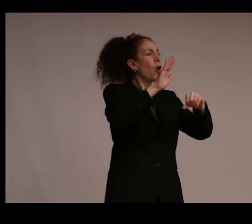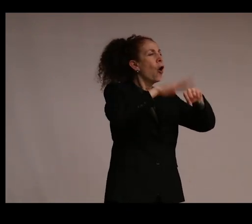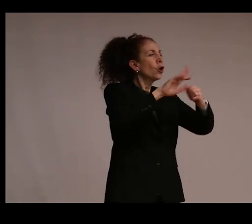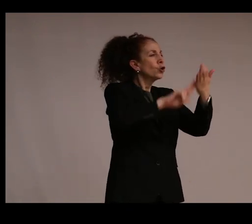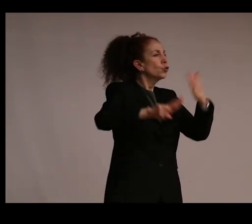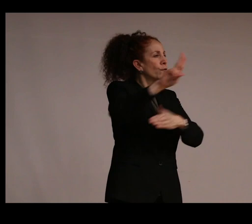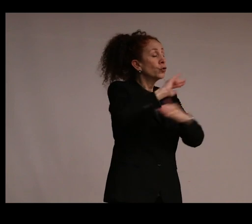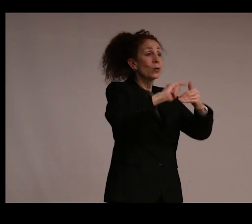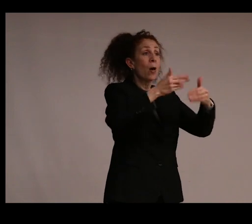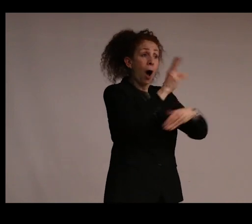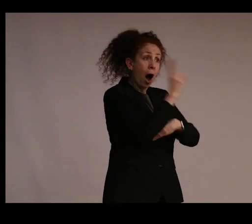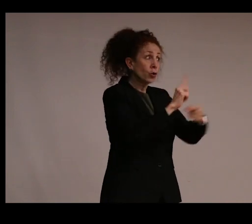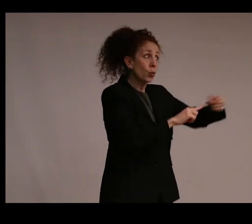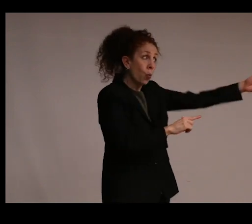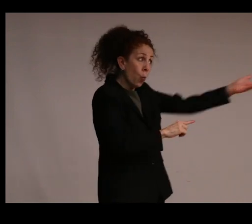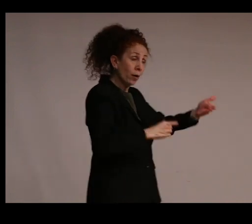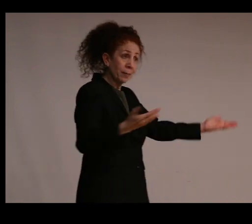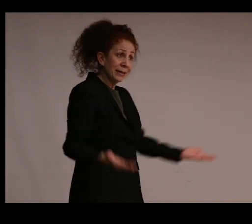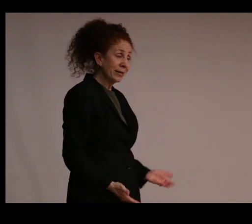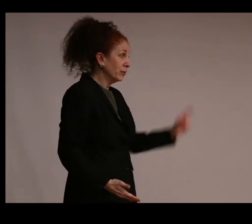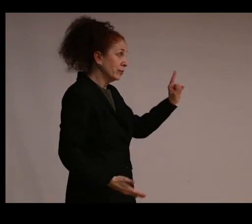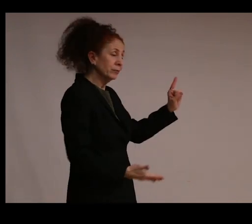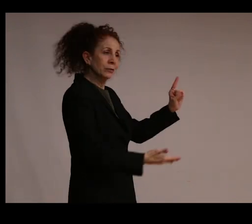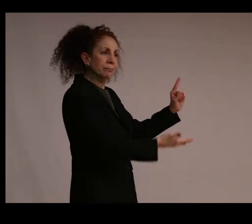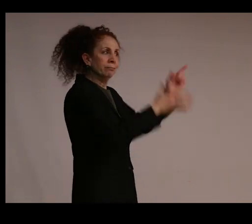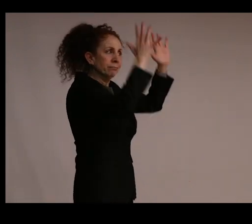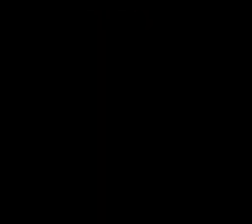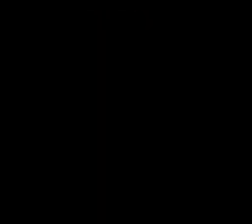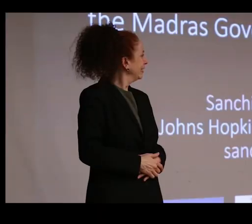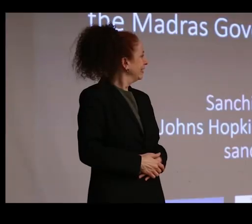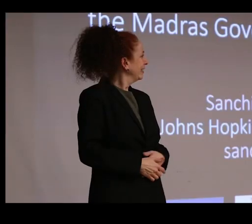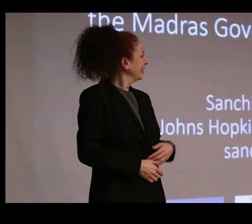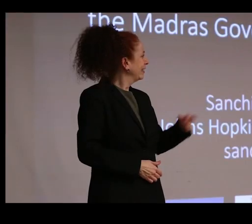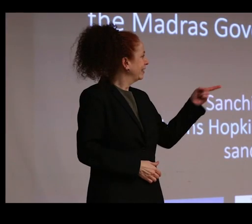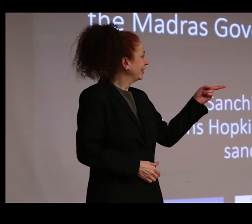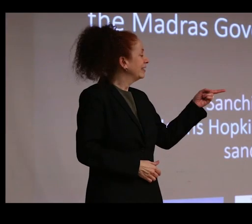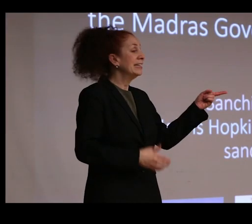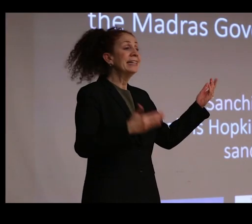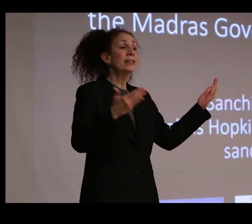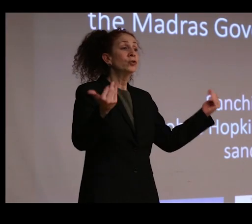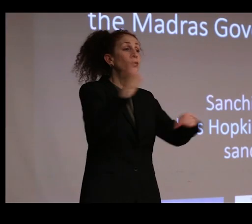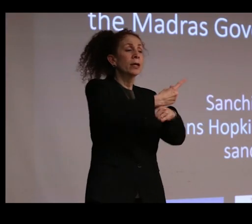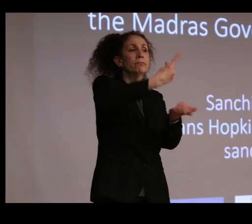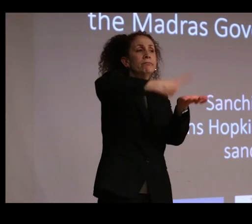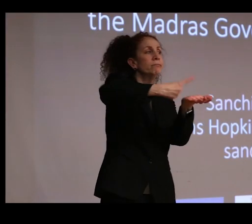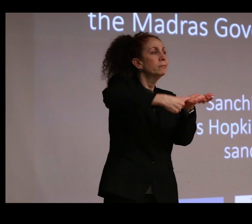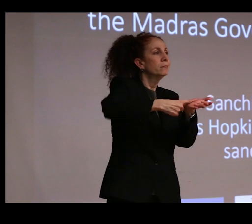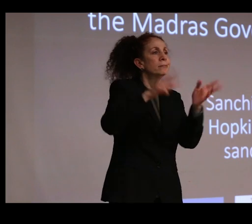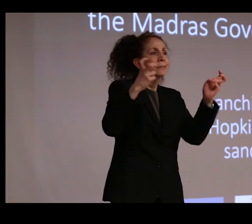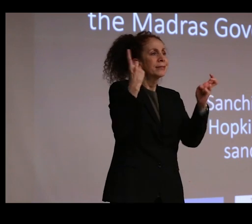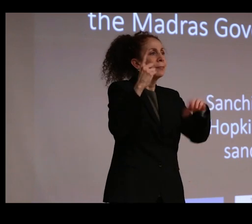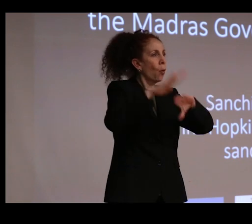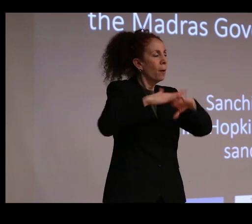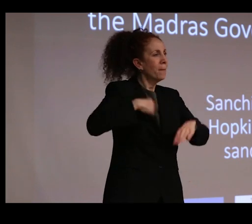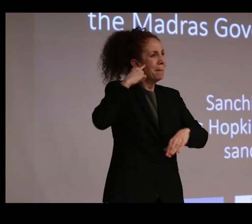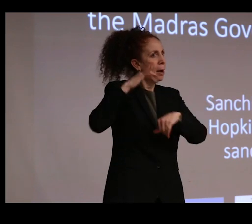So it's a great honor to welcome her here. And please join me in welcoming her. I'm here to speak to you about something that's been on my mind for quite a long time.